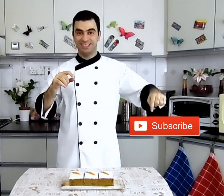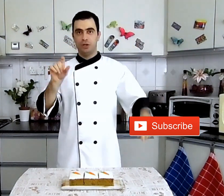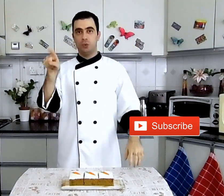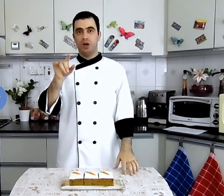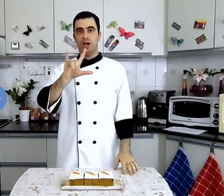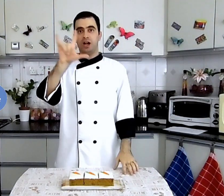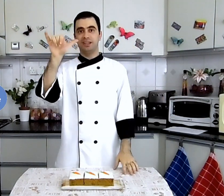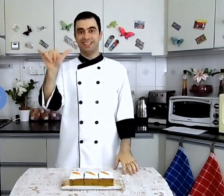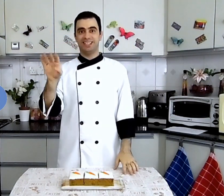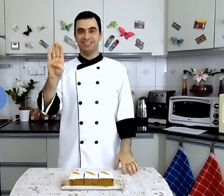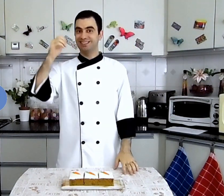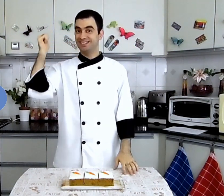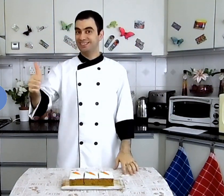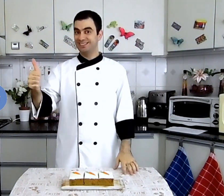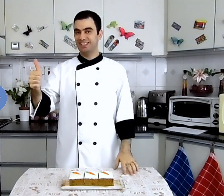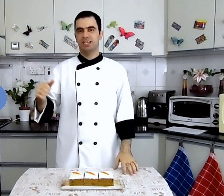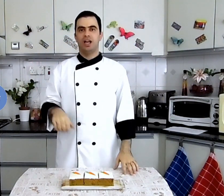and like ولايك